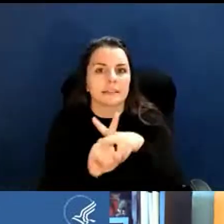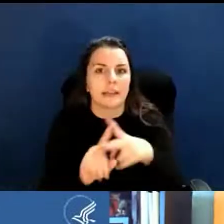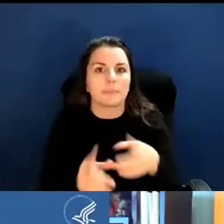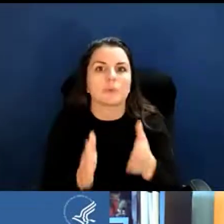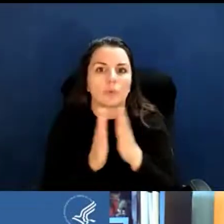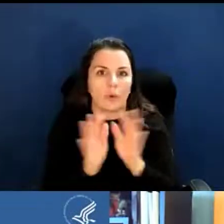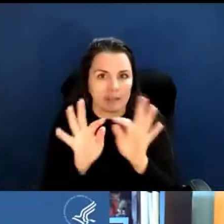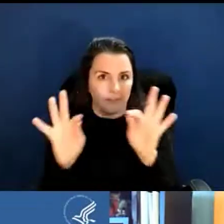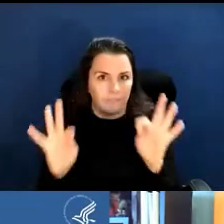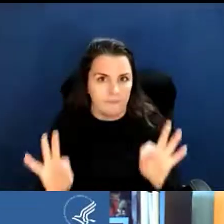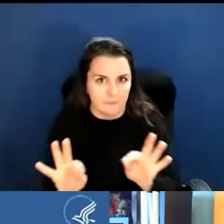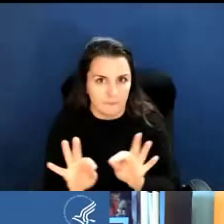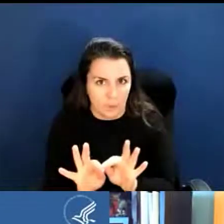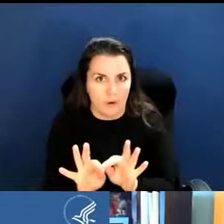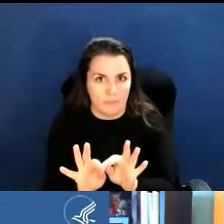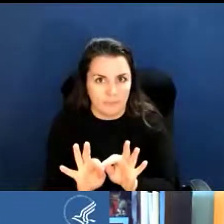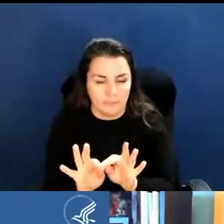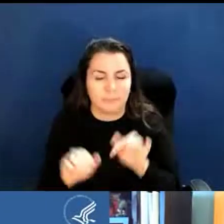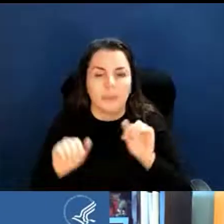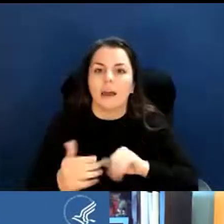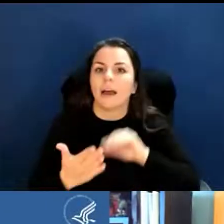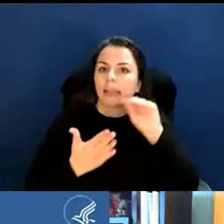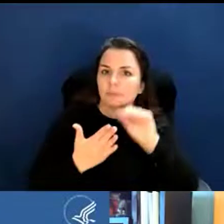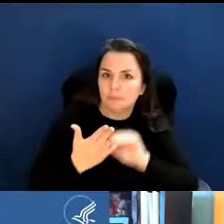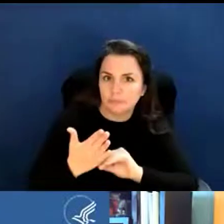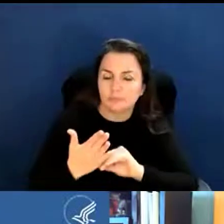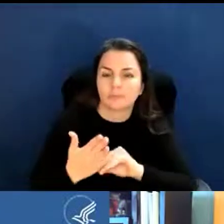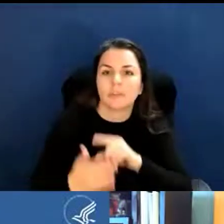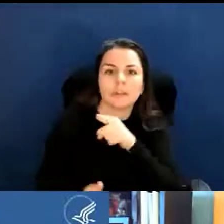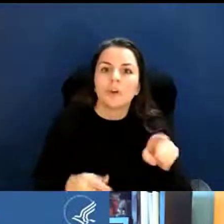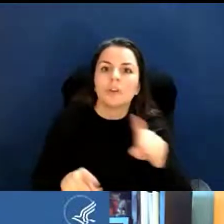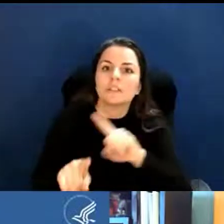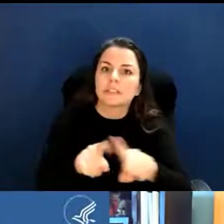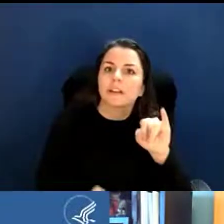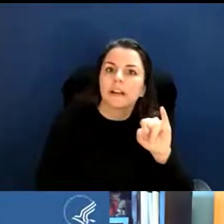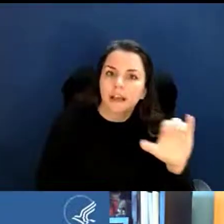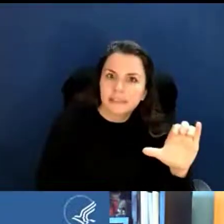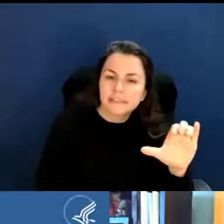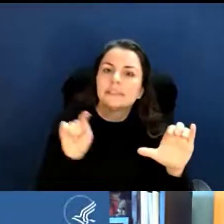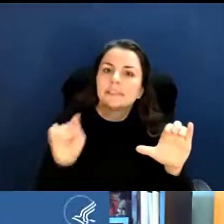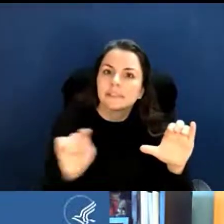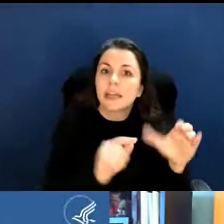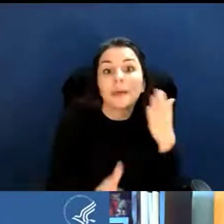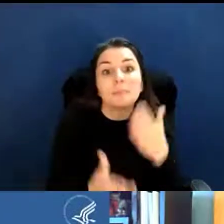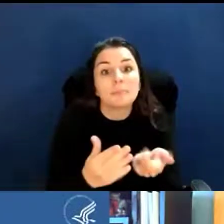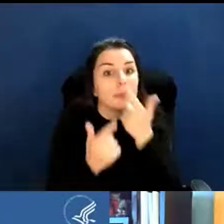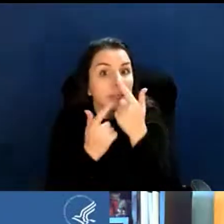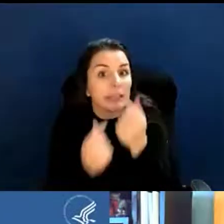allows you to enter institutes and centers which may be interested in funding your application,